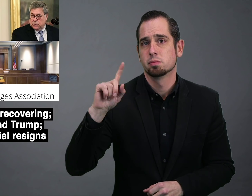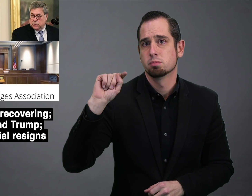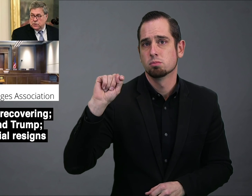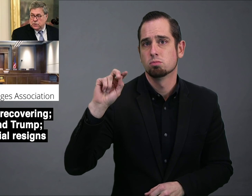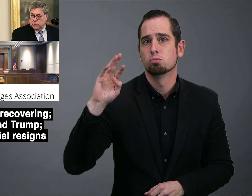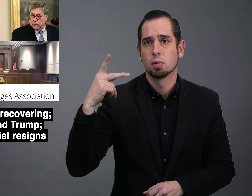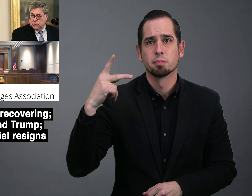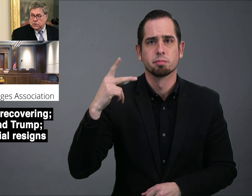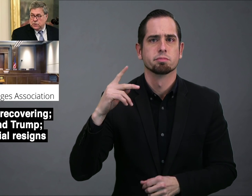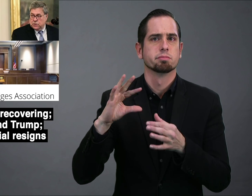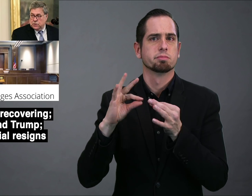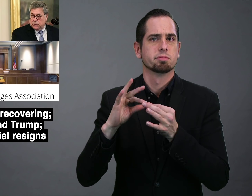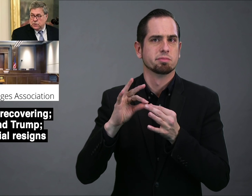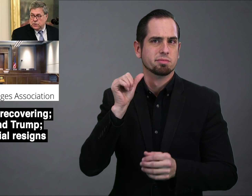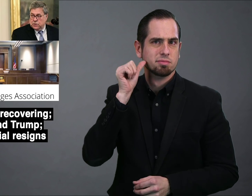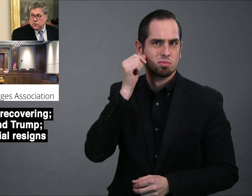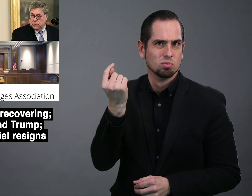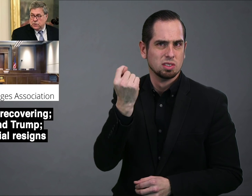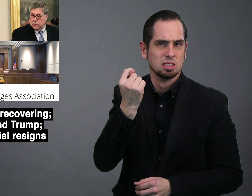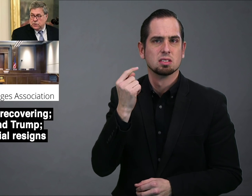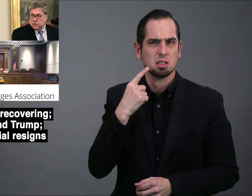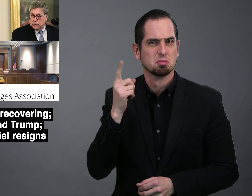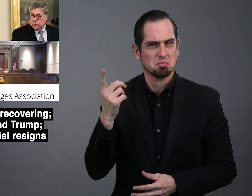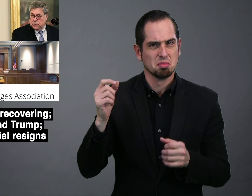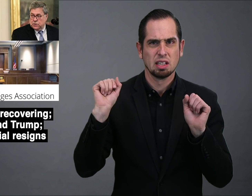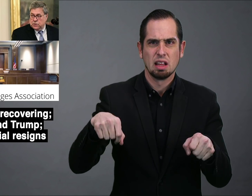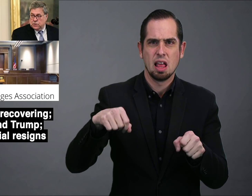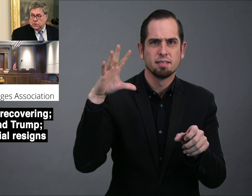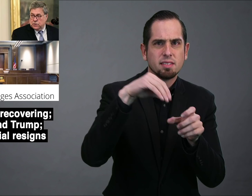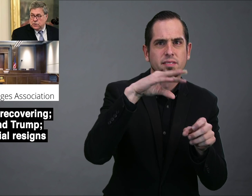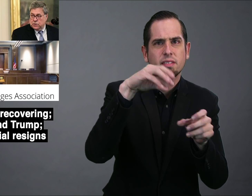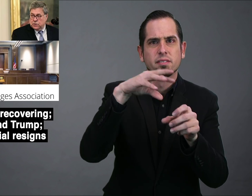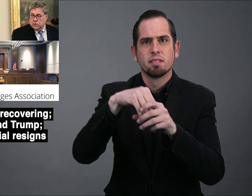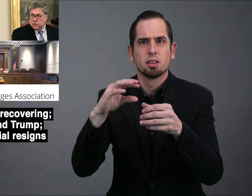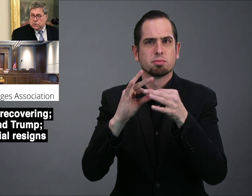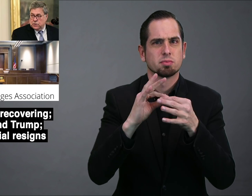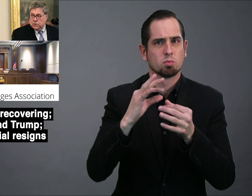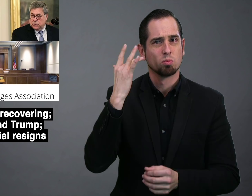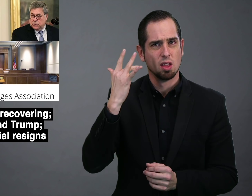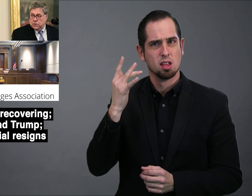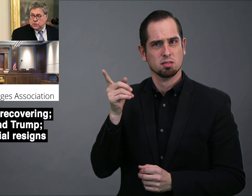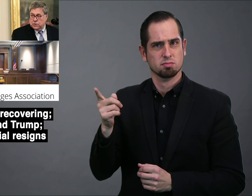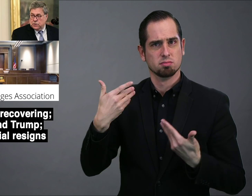Trump said on Tuesday that he can be involved because